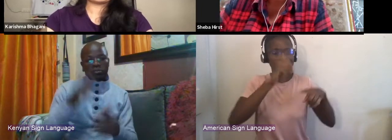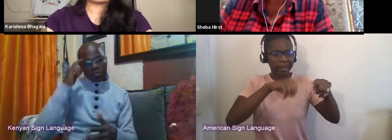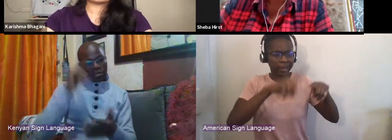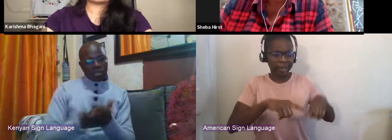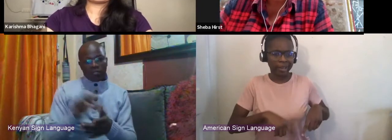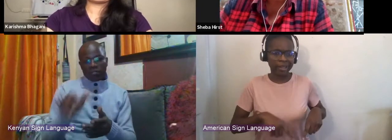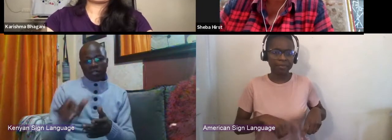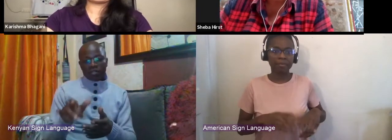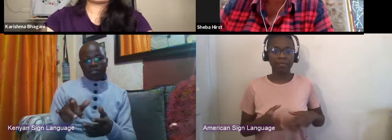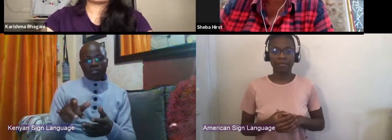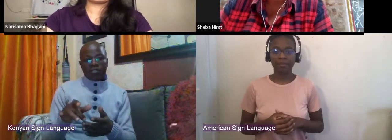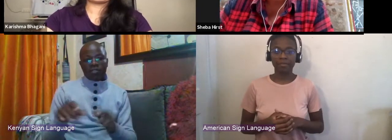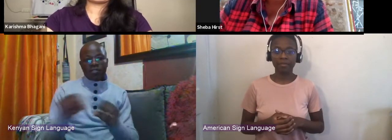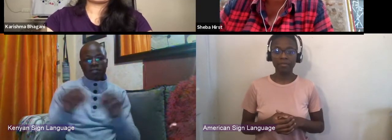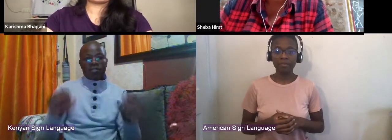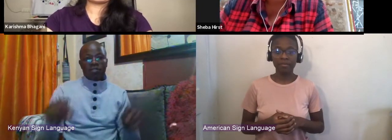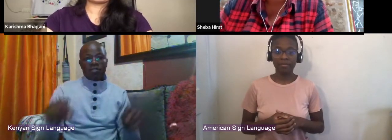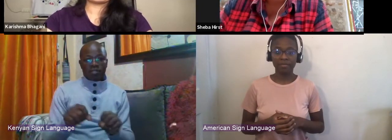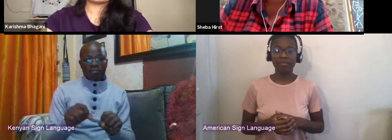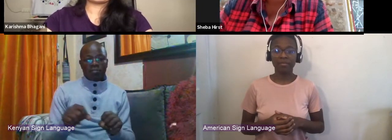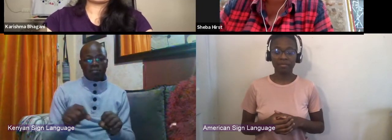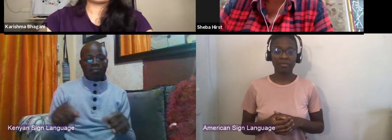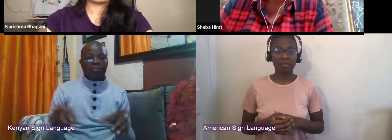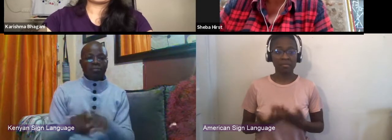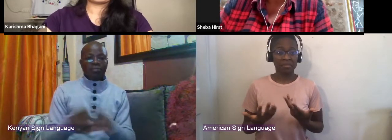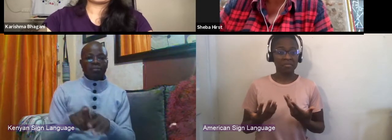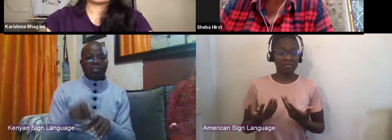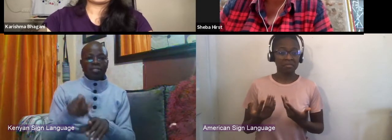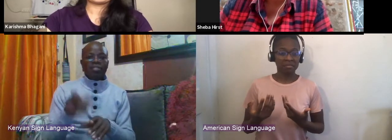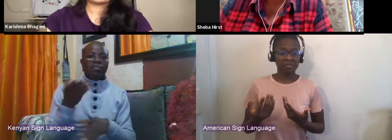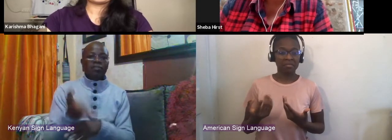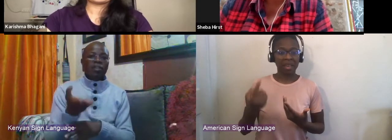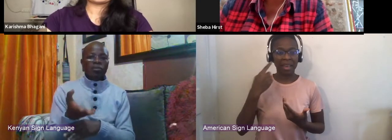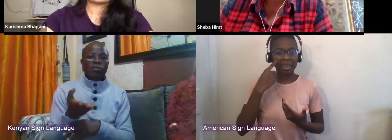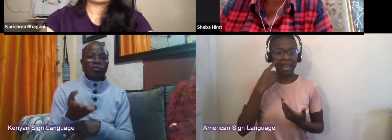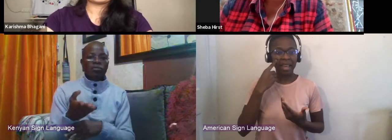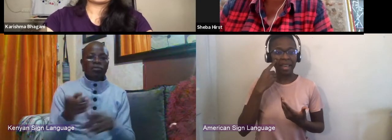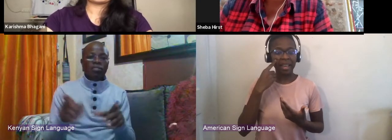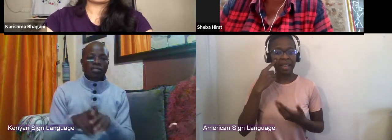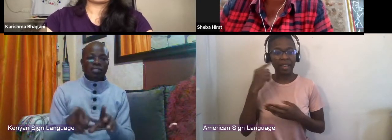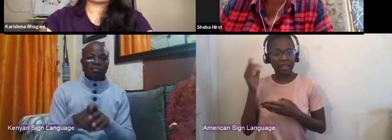they're available for the defining and for the making. I think leaning into that energy and continuing to lean